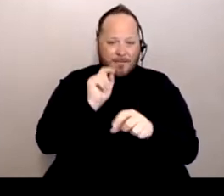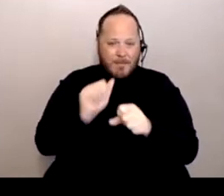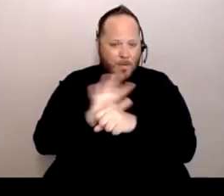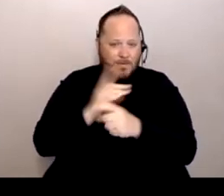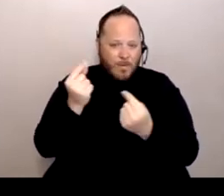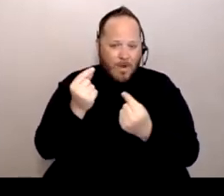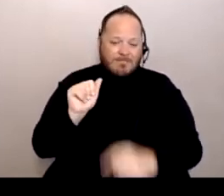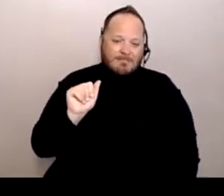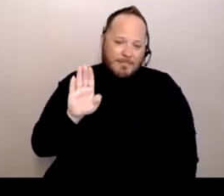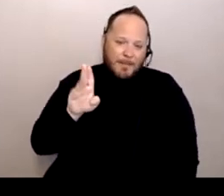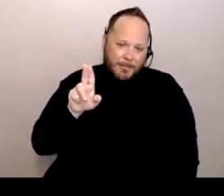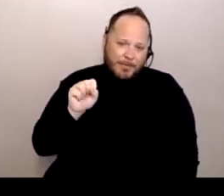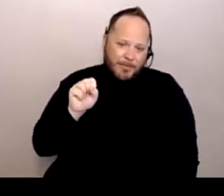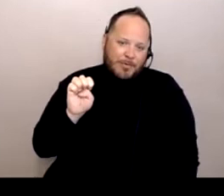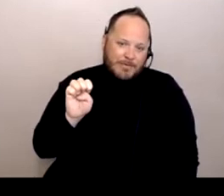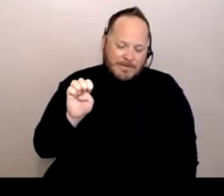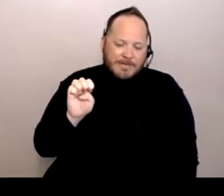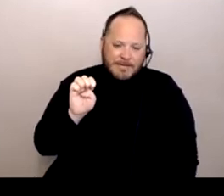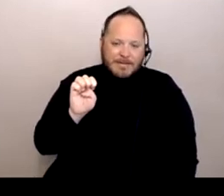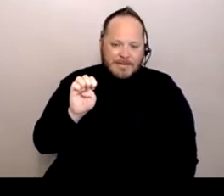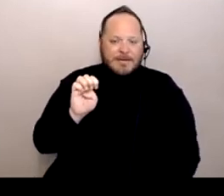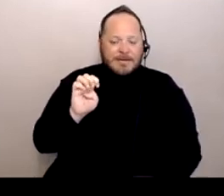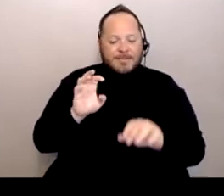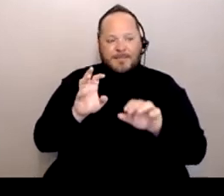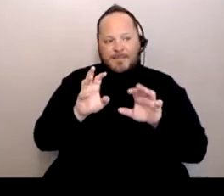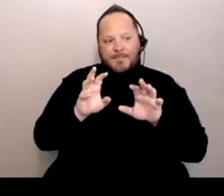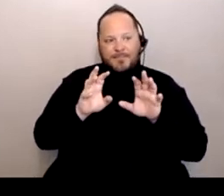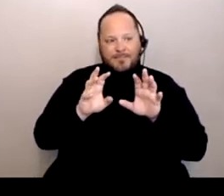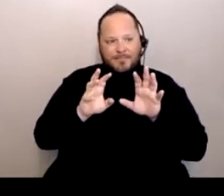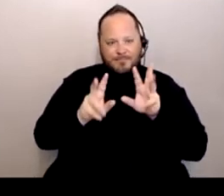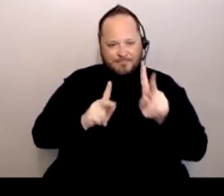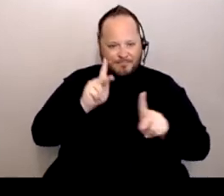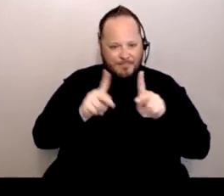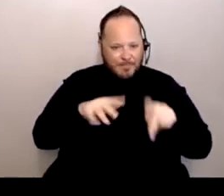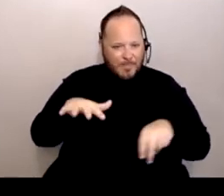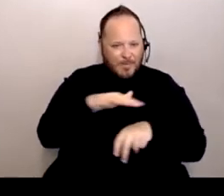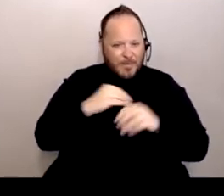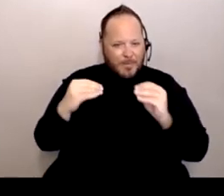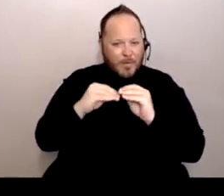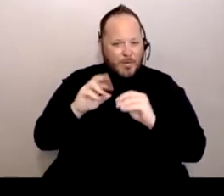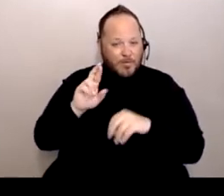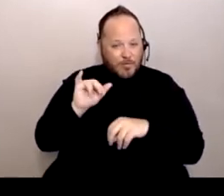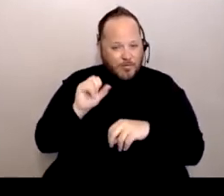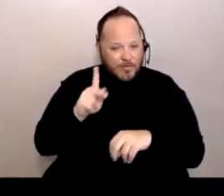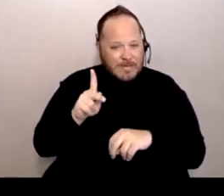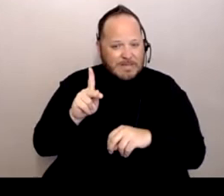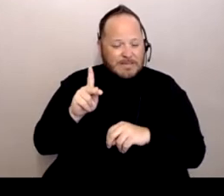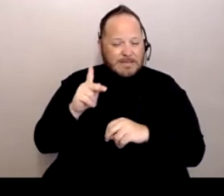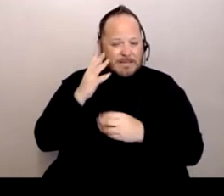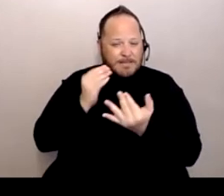that people were more in the way of abuse because now they're isolated in shelter.